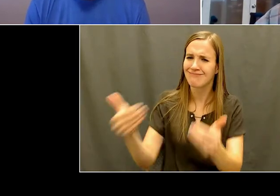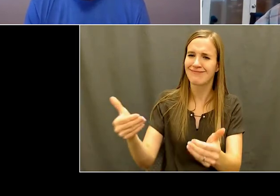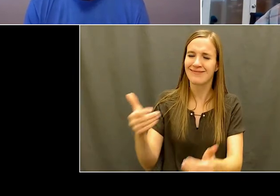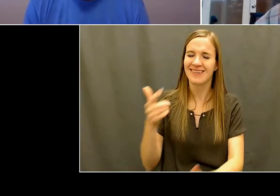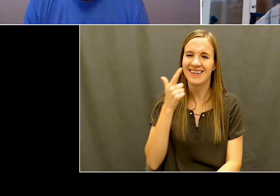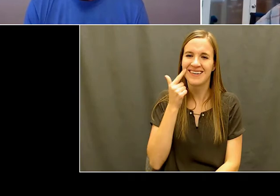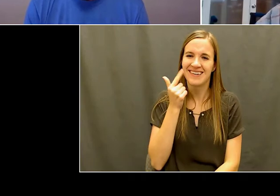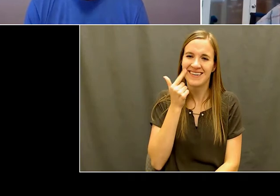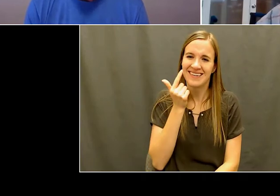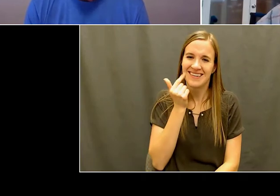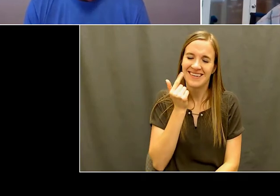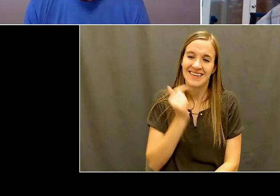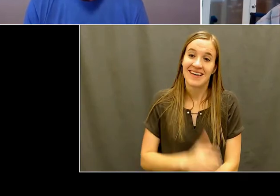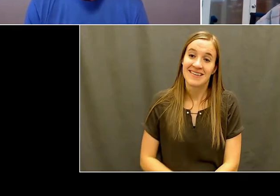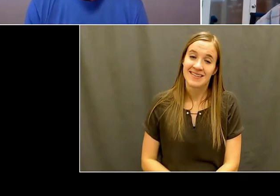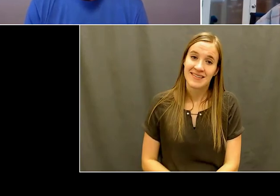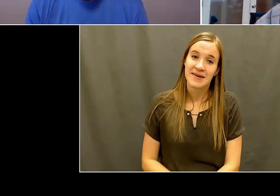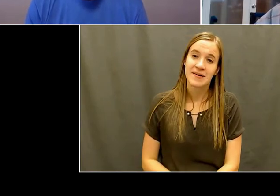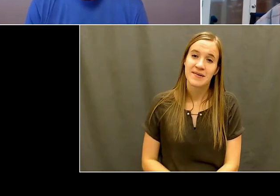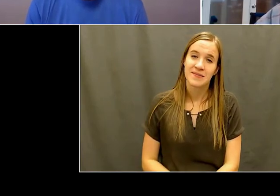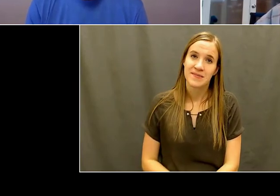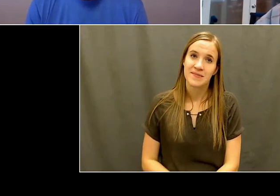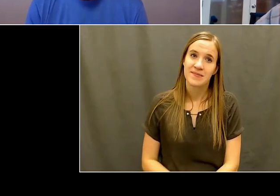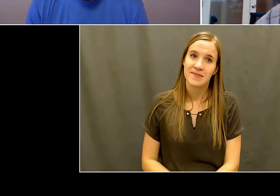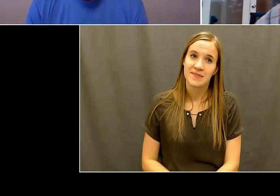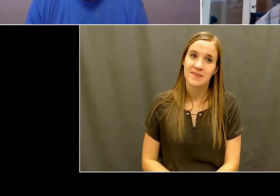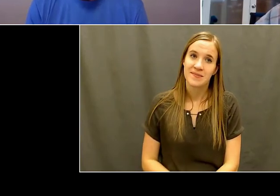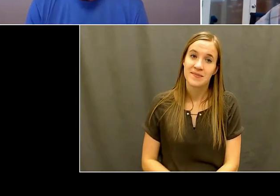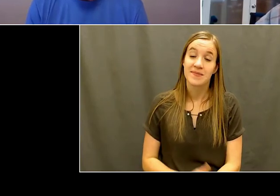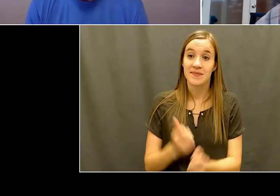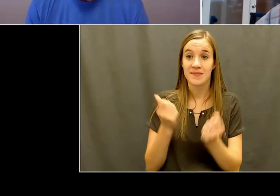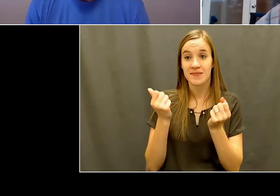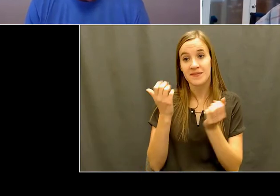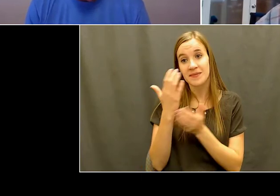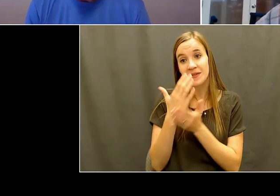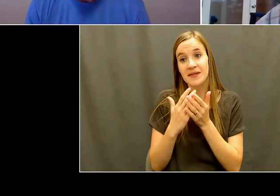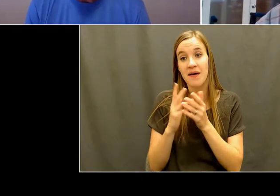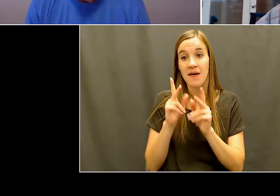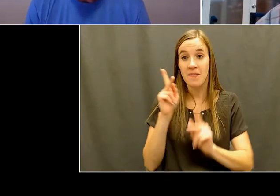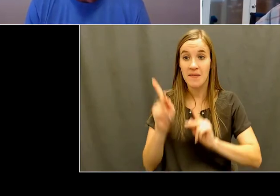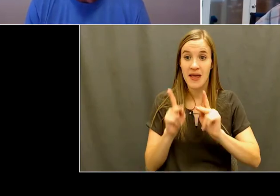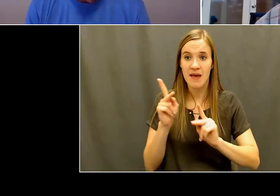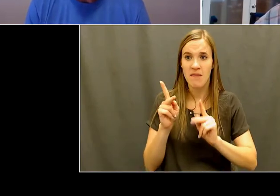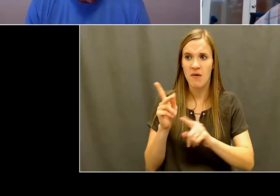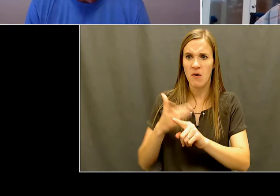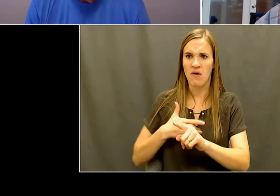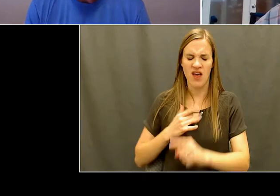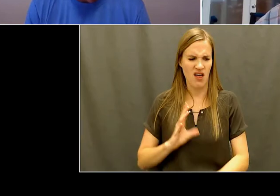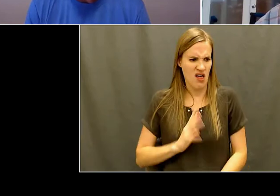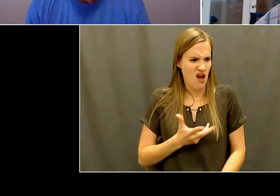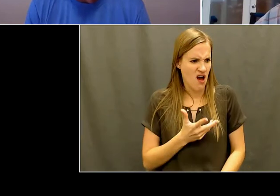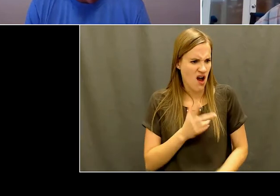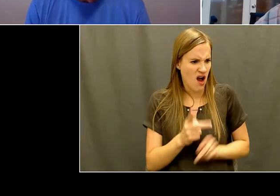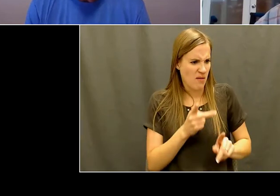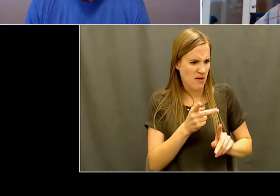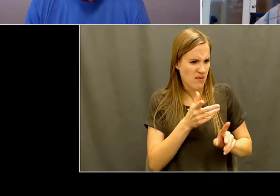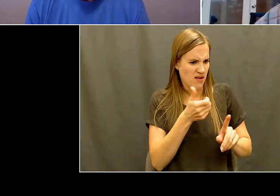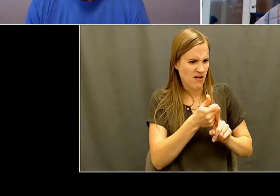that. You know, people that weren't particularly happy about it, but at the same time, you know, it was it's